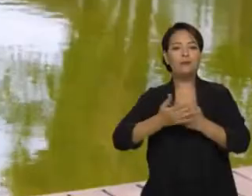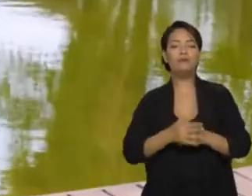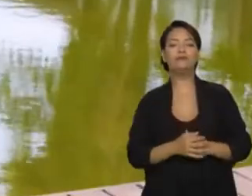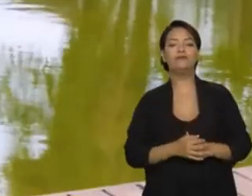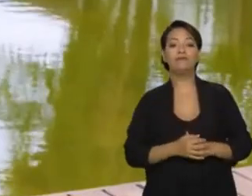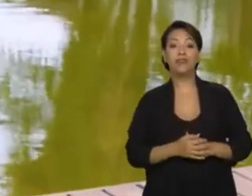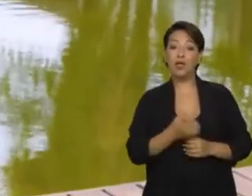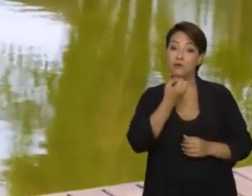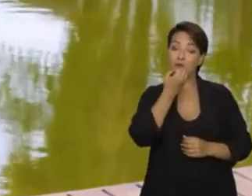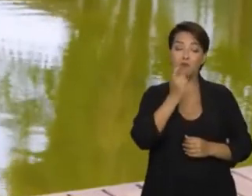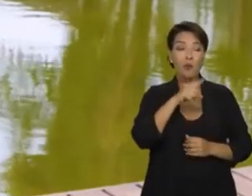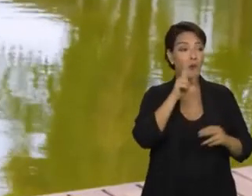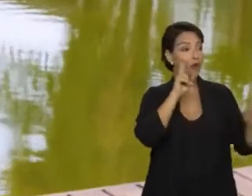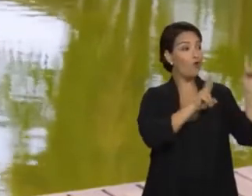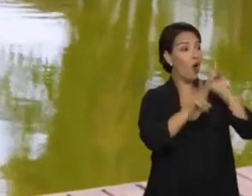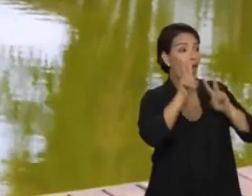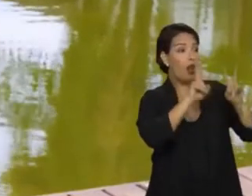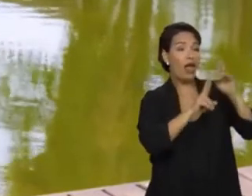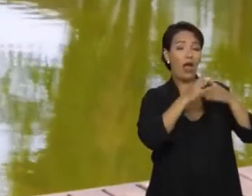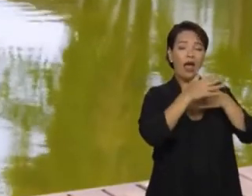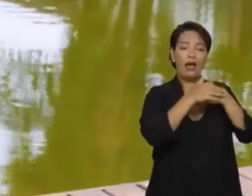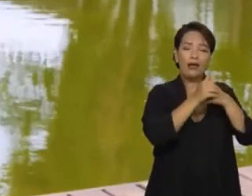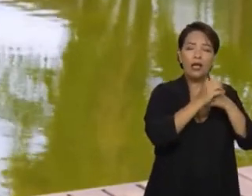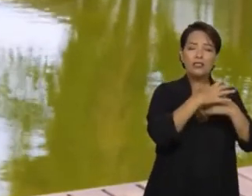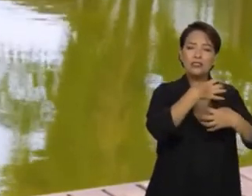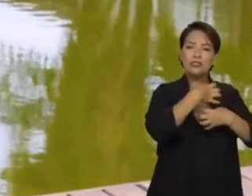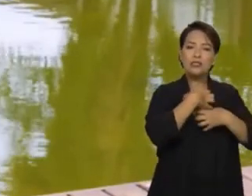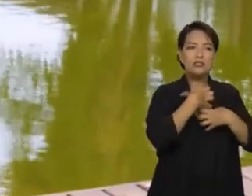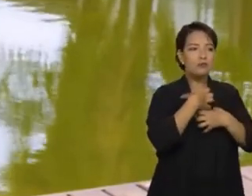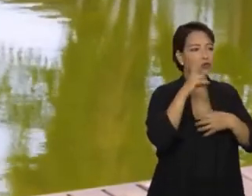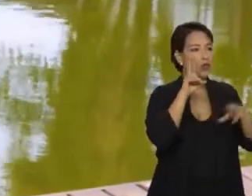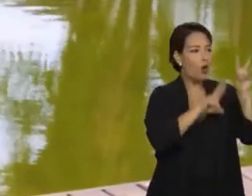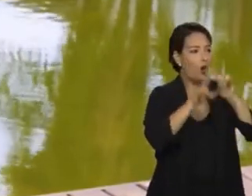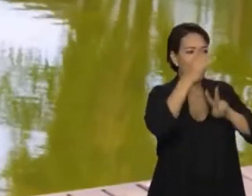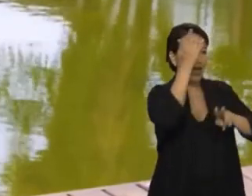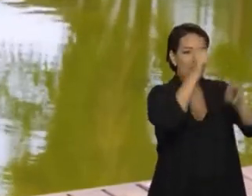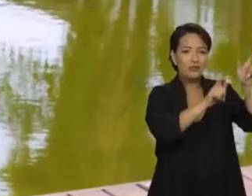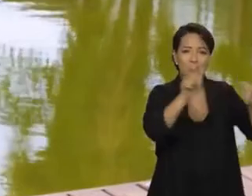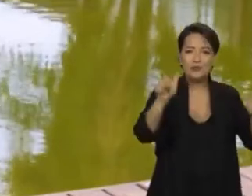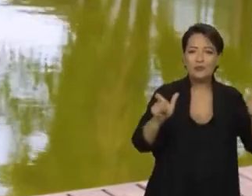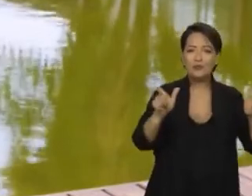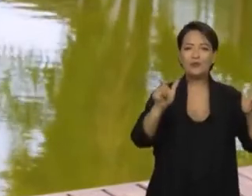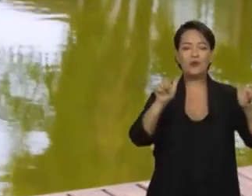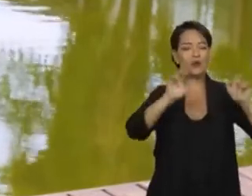It made me look more fondly, more tenderly at people who hold different views.